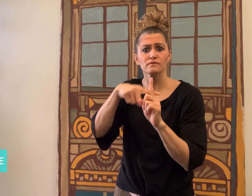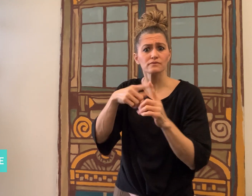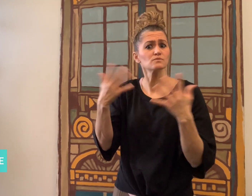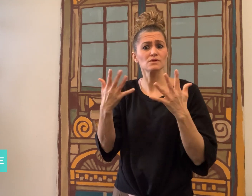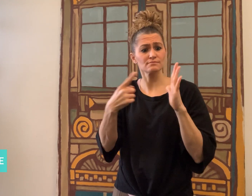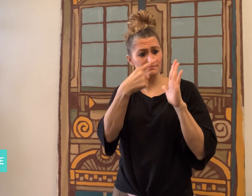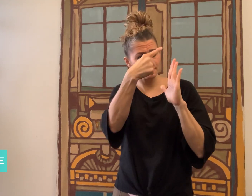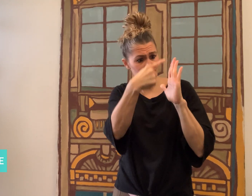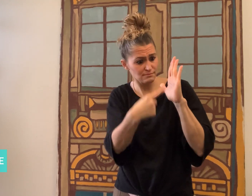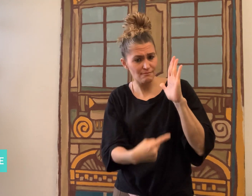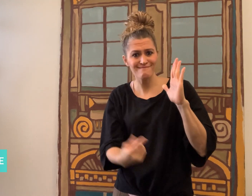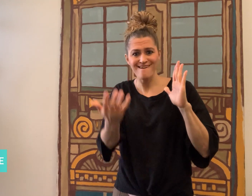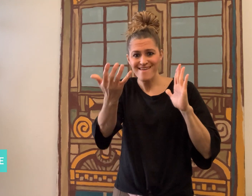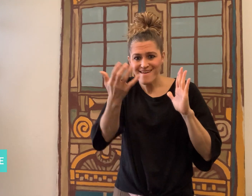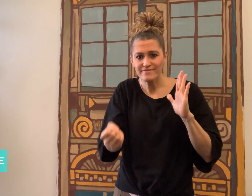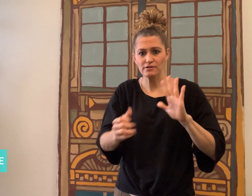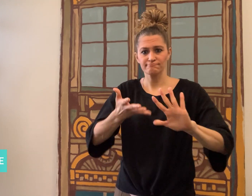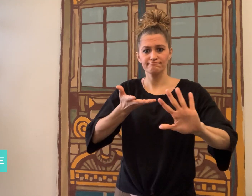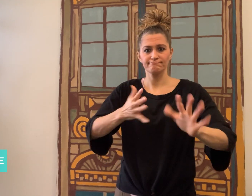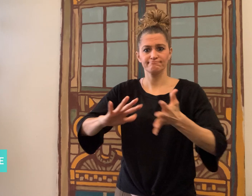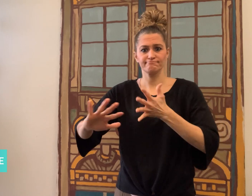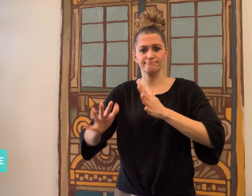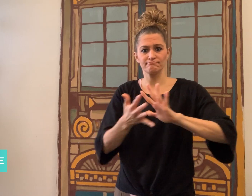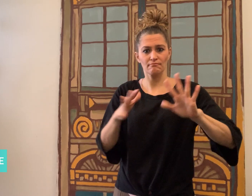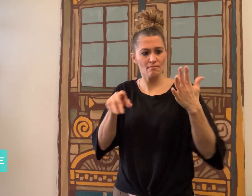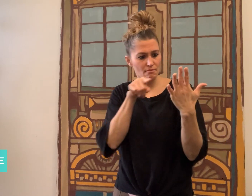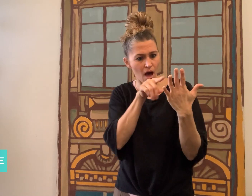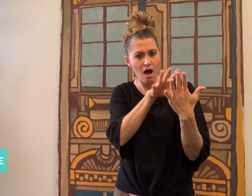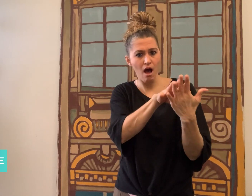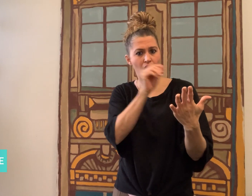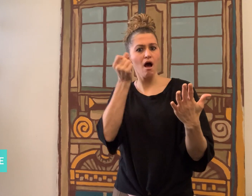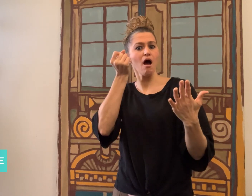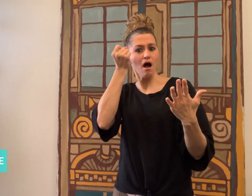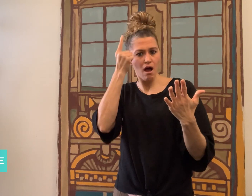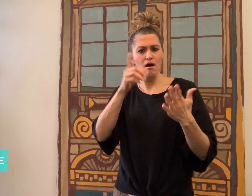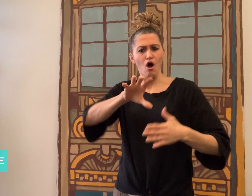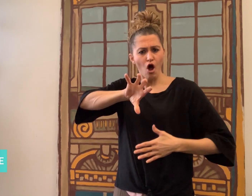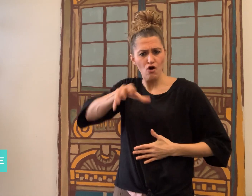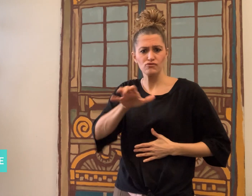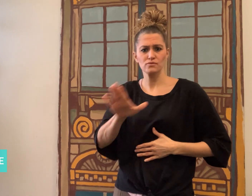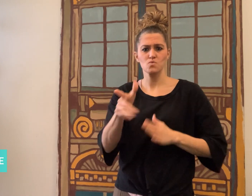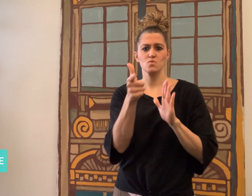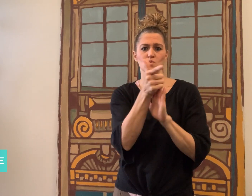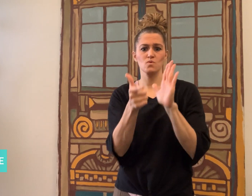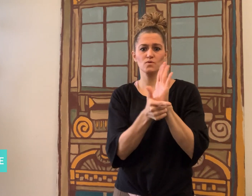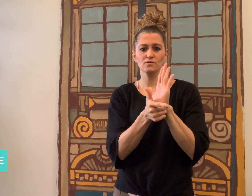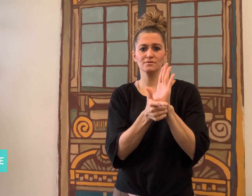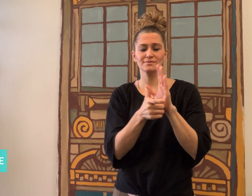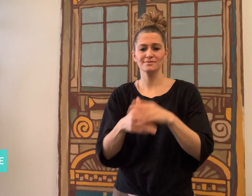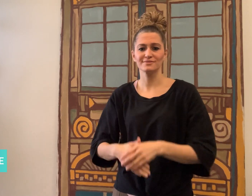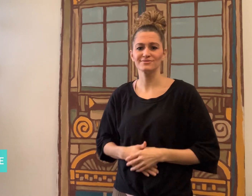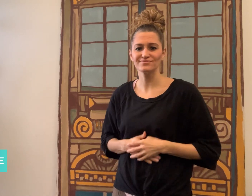the signed version of the Constitution.